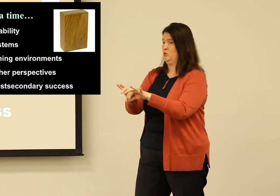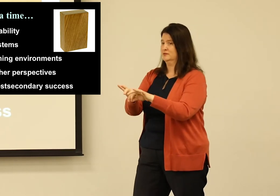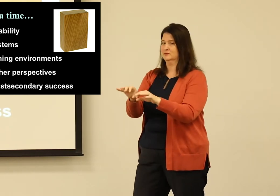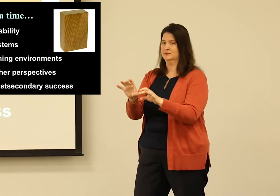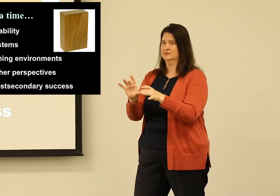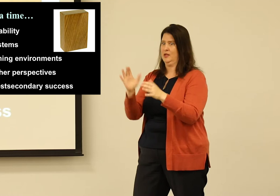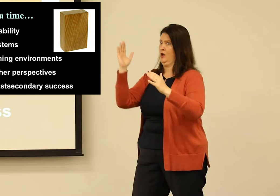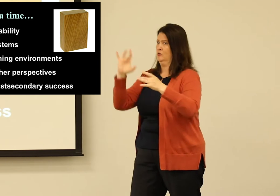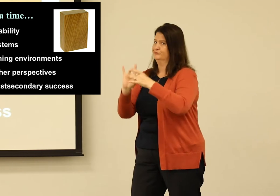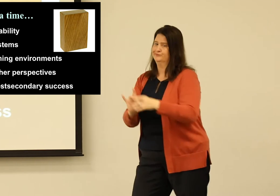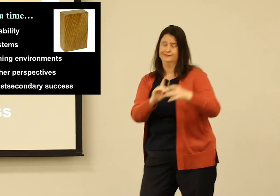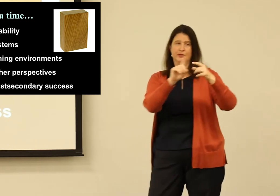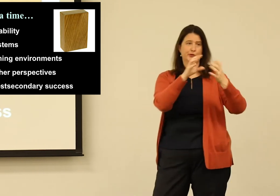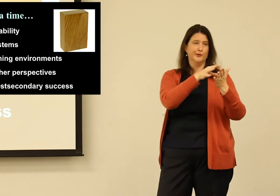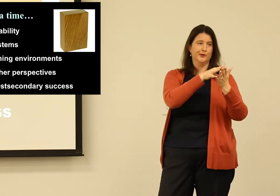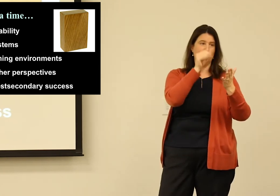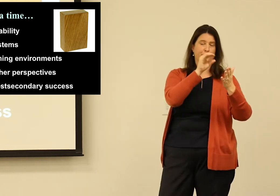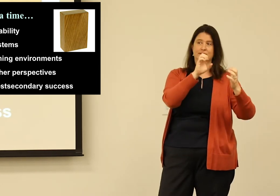So if you think that testing is important,